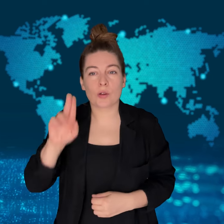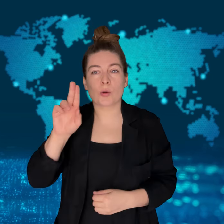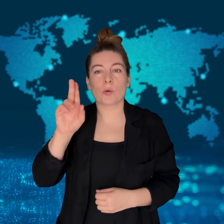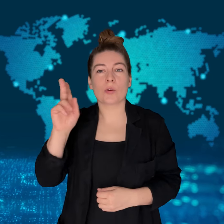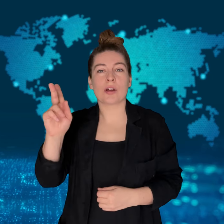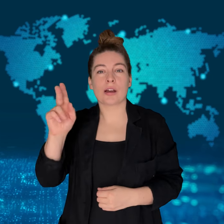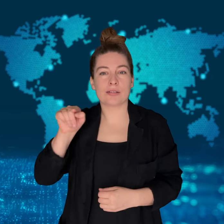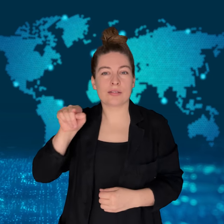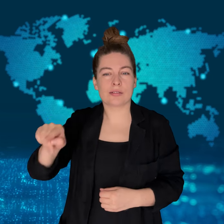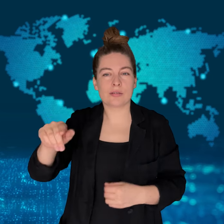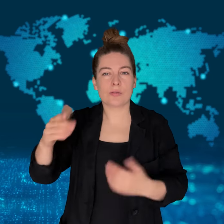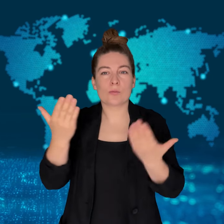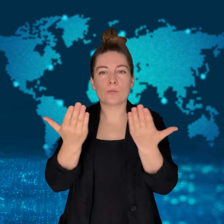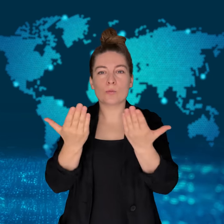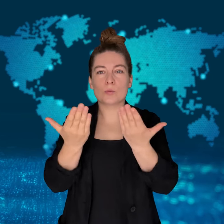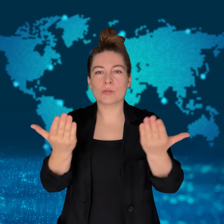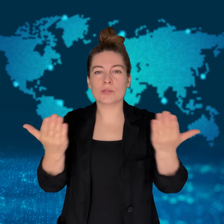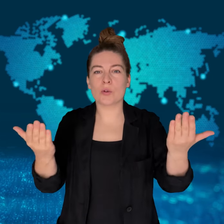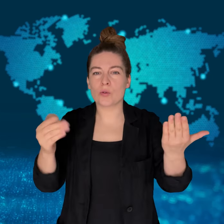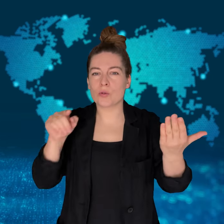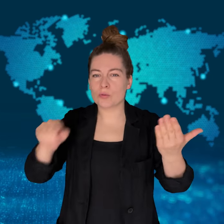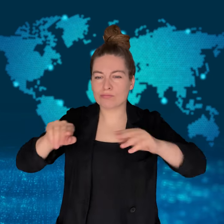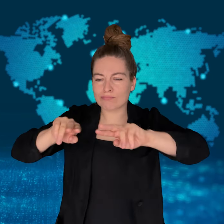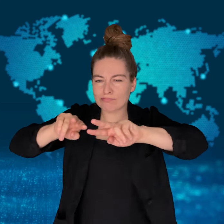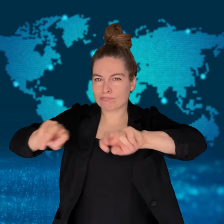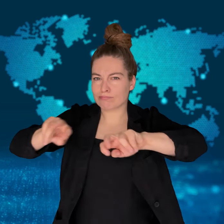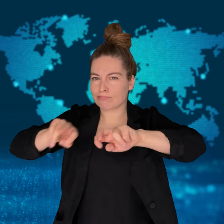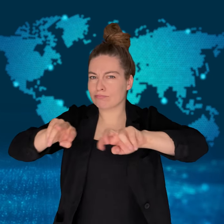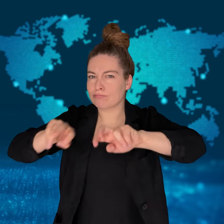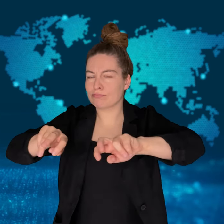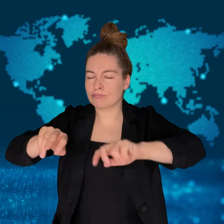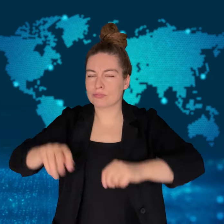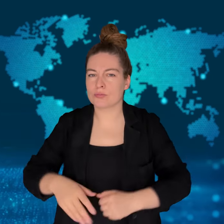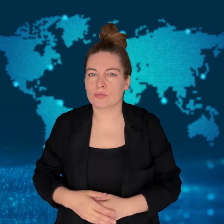Museum investigation